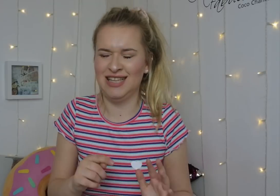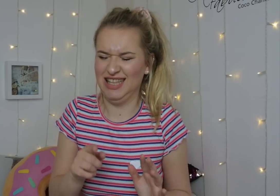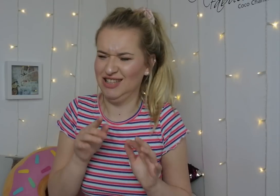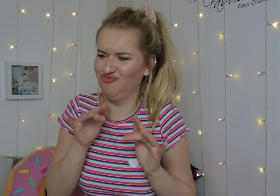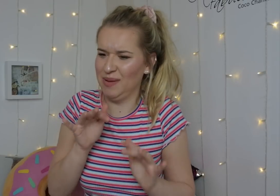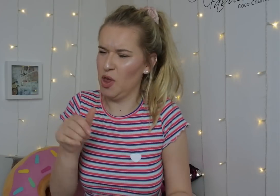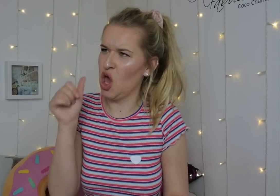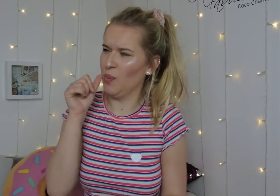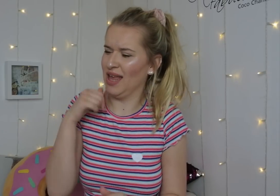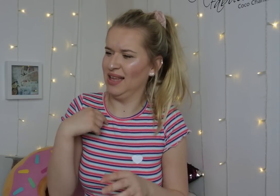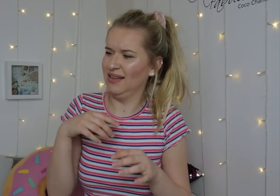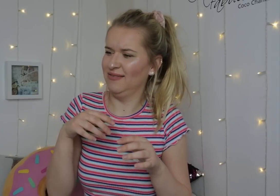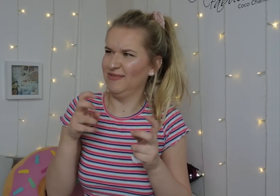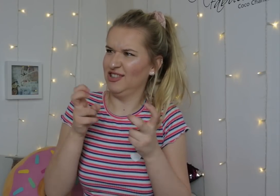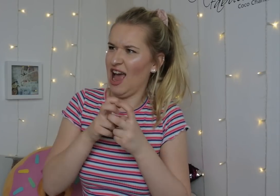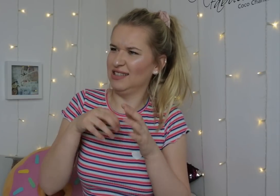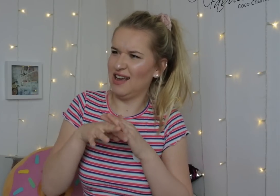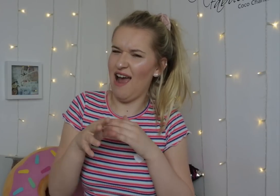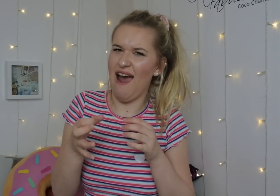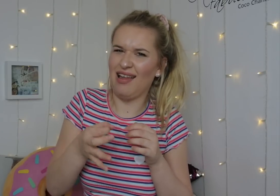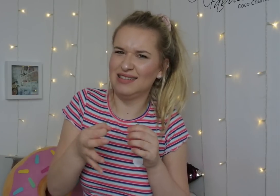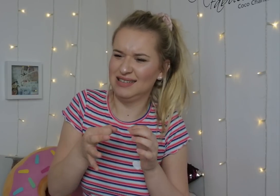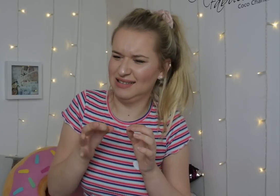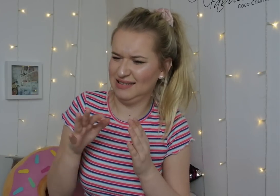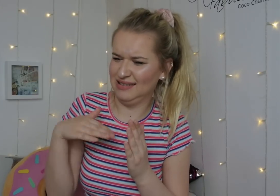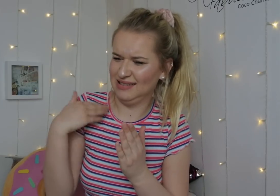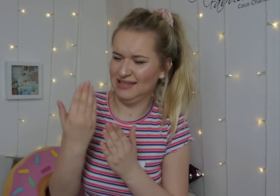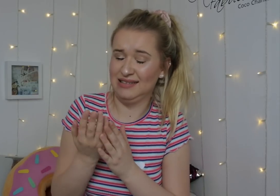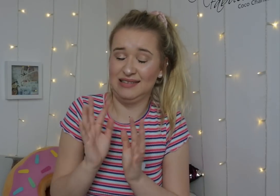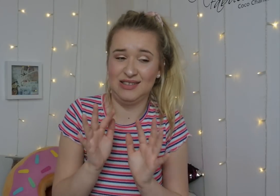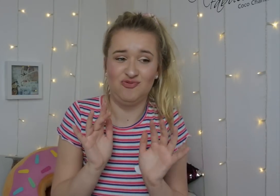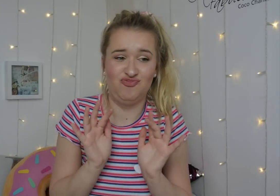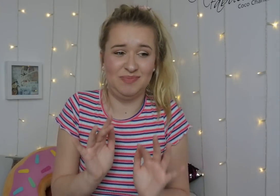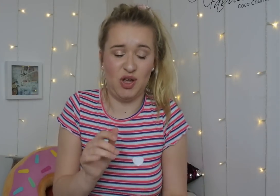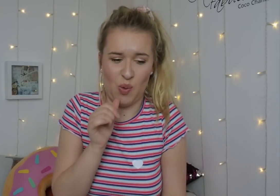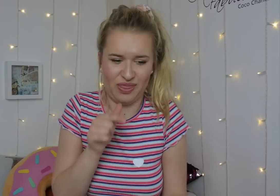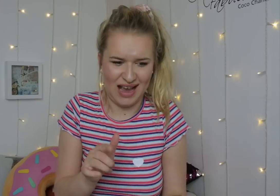It's creepy knowing I'm going to be stuck at the desert island.